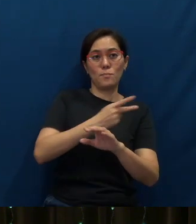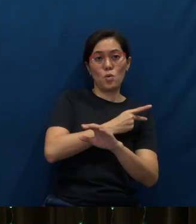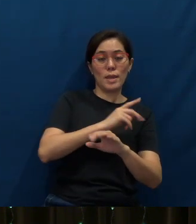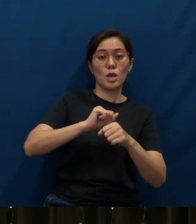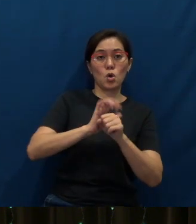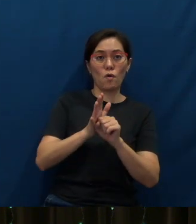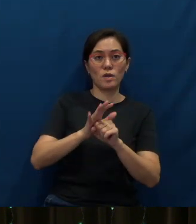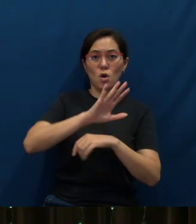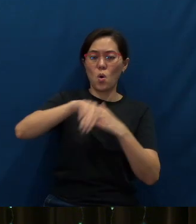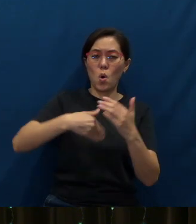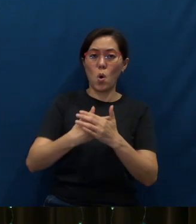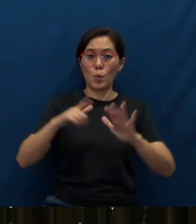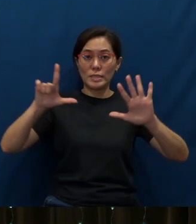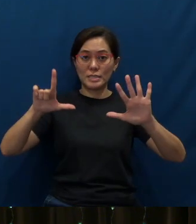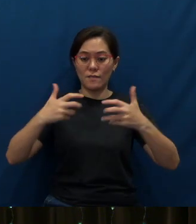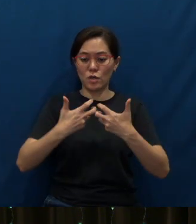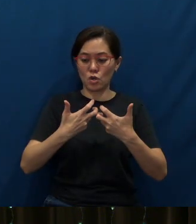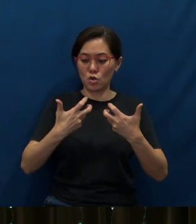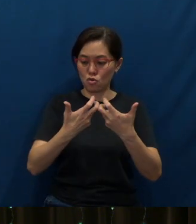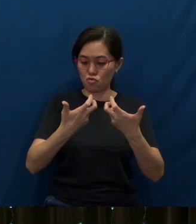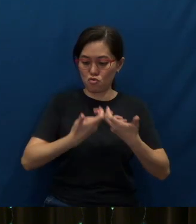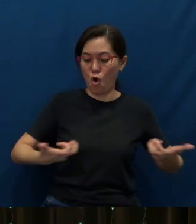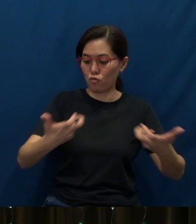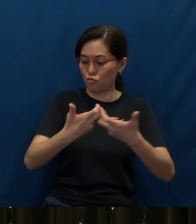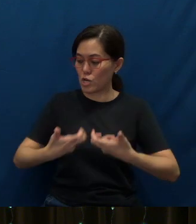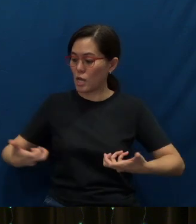where all seven congregations would come together in this hall,